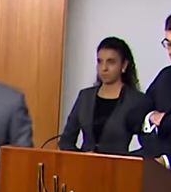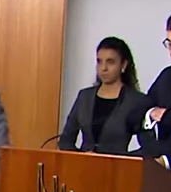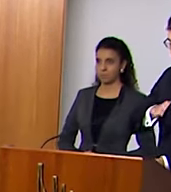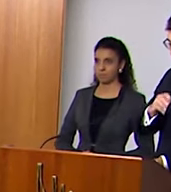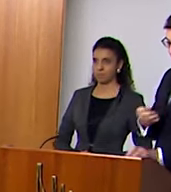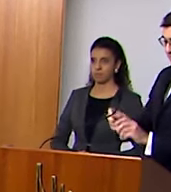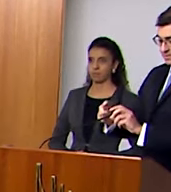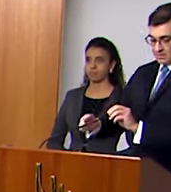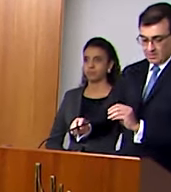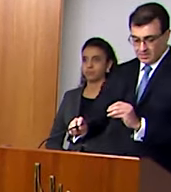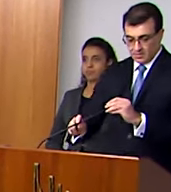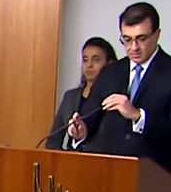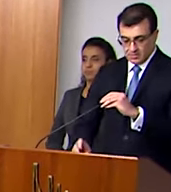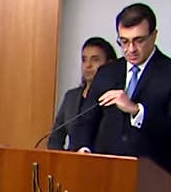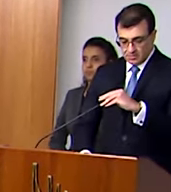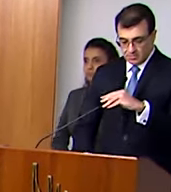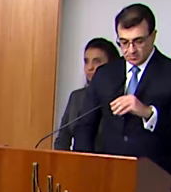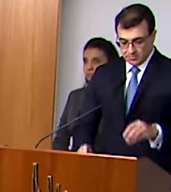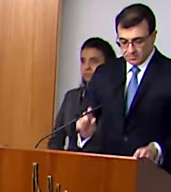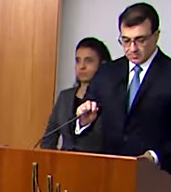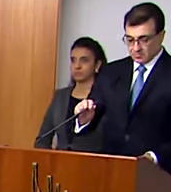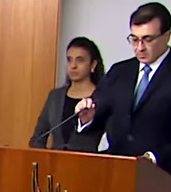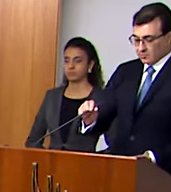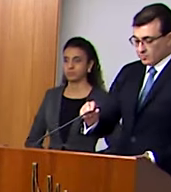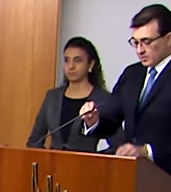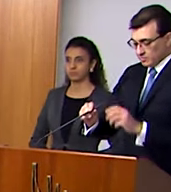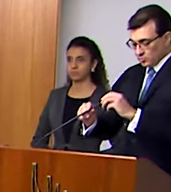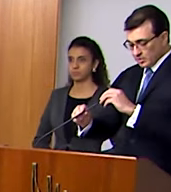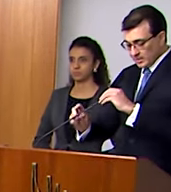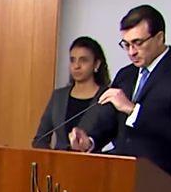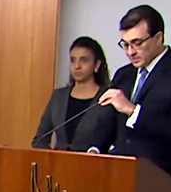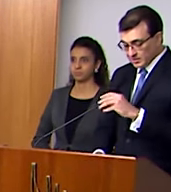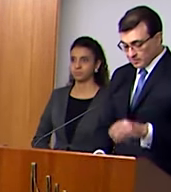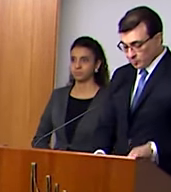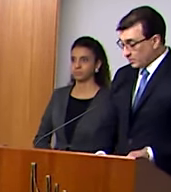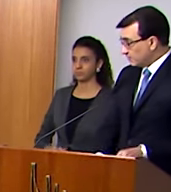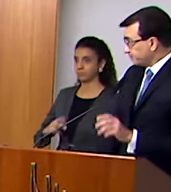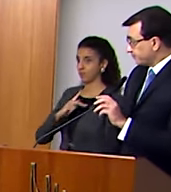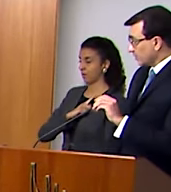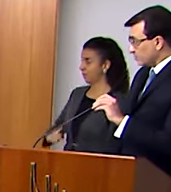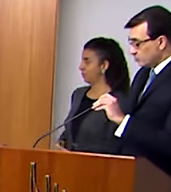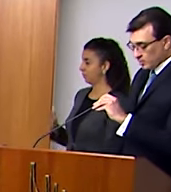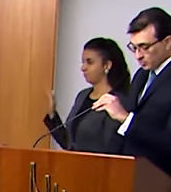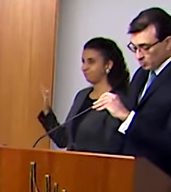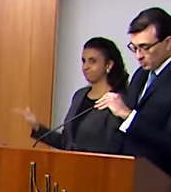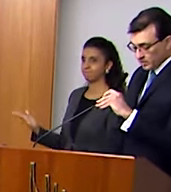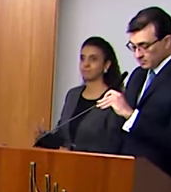Mr. Jair Bolsonaro, President of the Republic, Mr. Hamilton